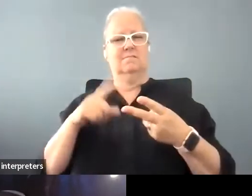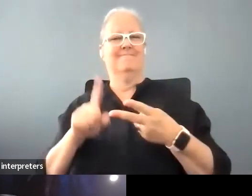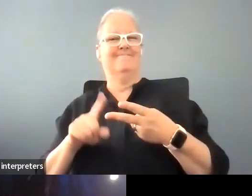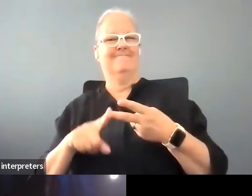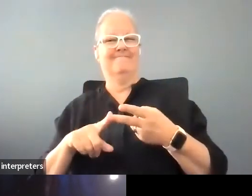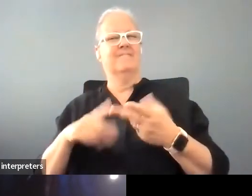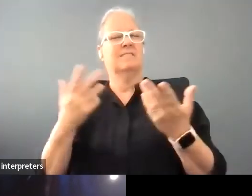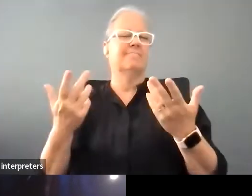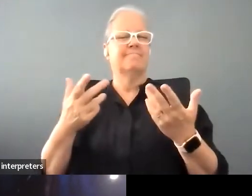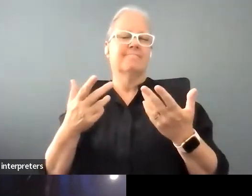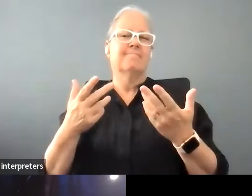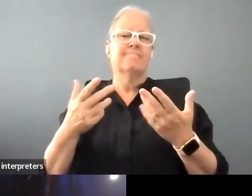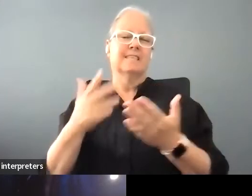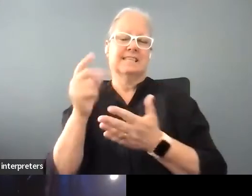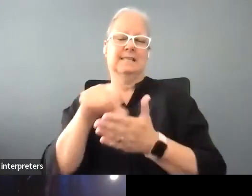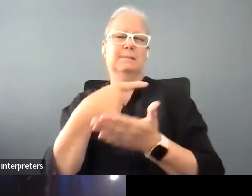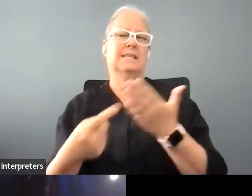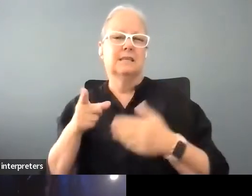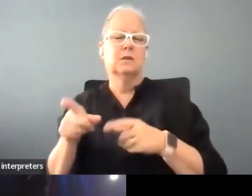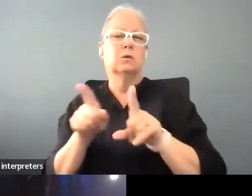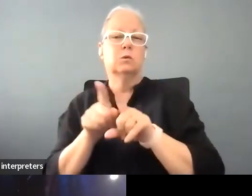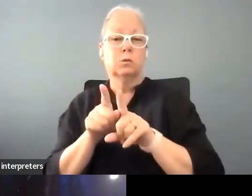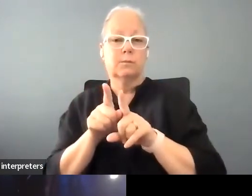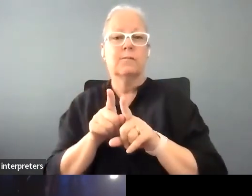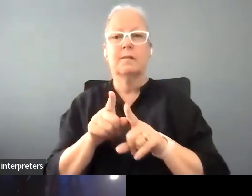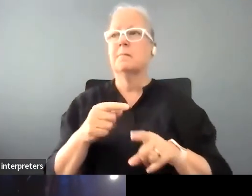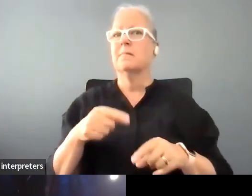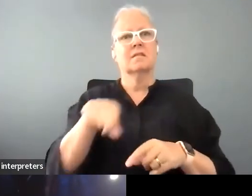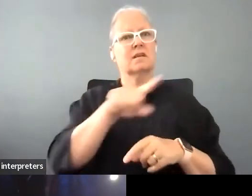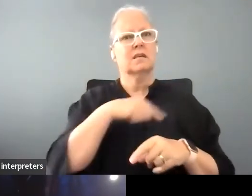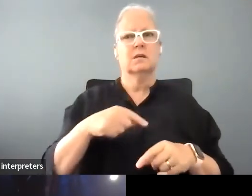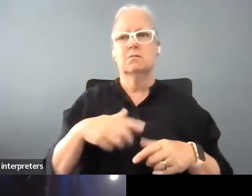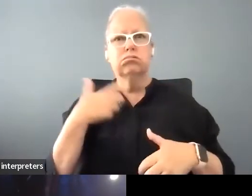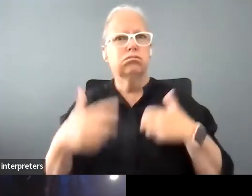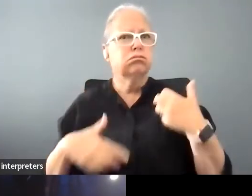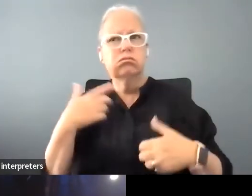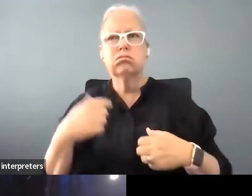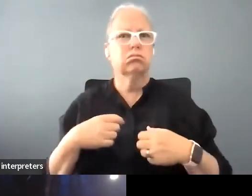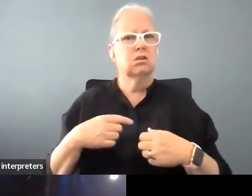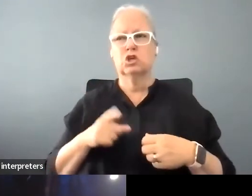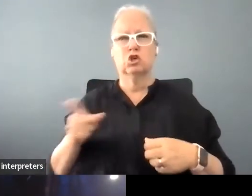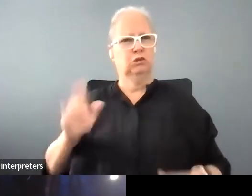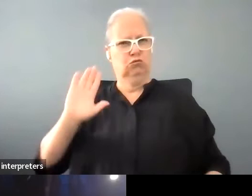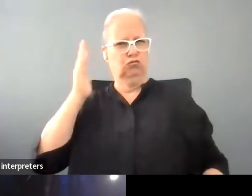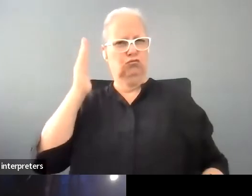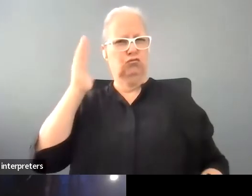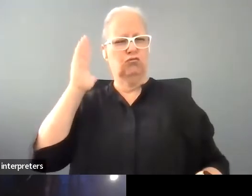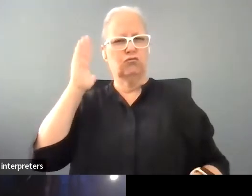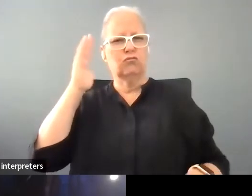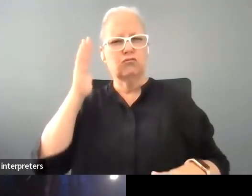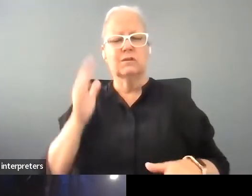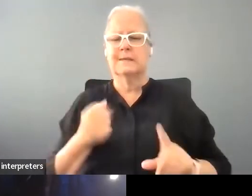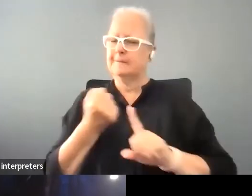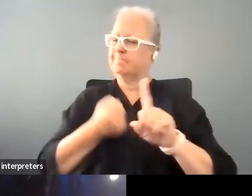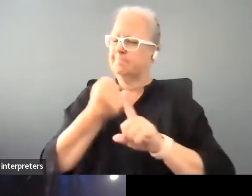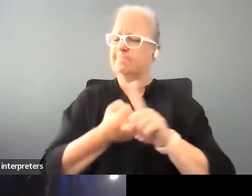in a sense, aggravation to us because she was relentless with it and about access, about who